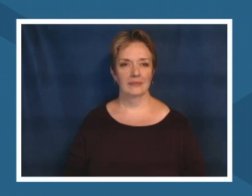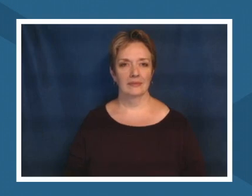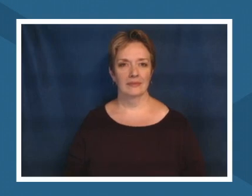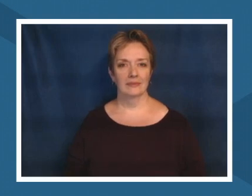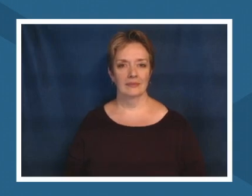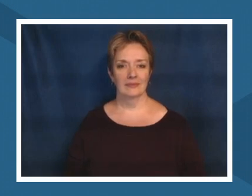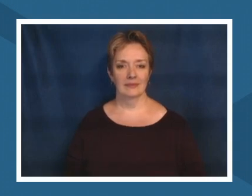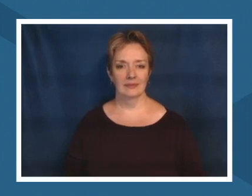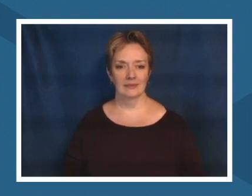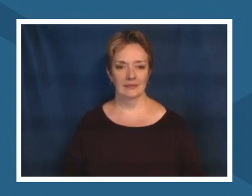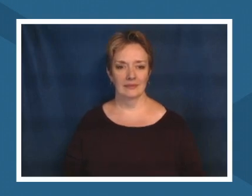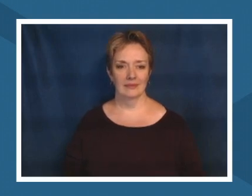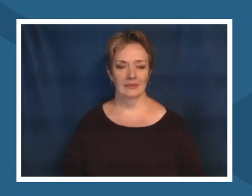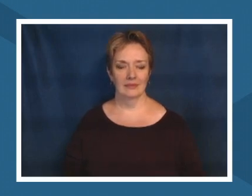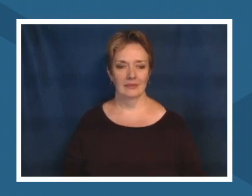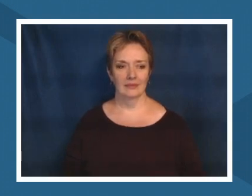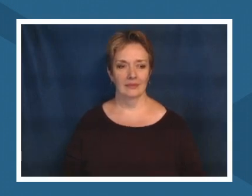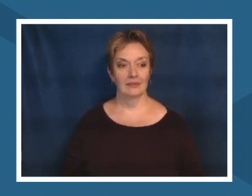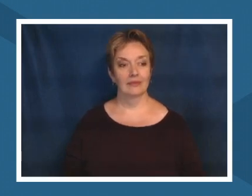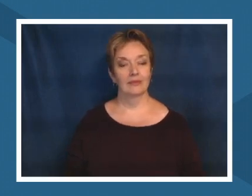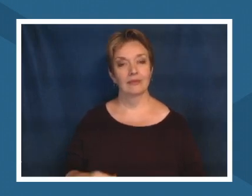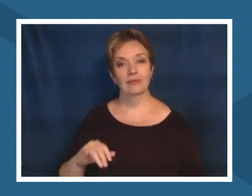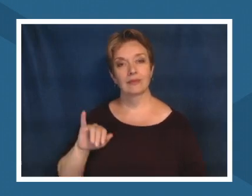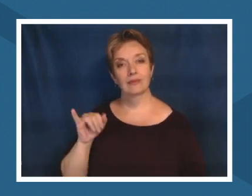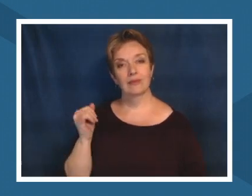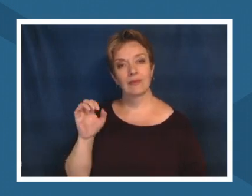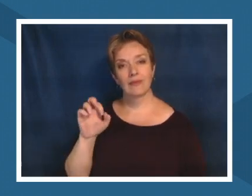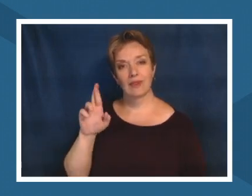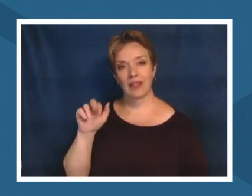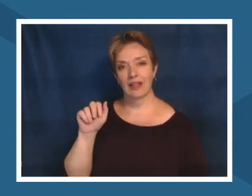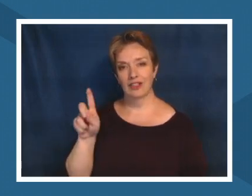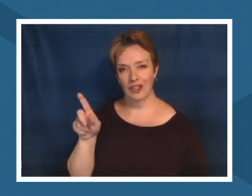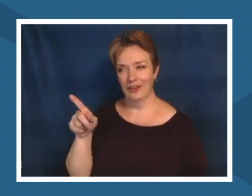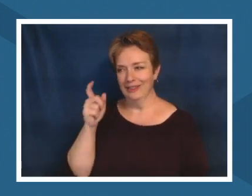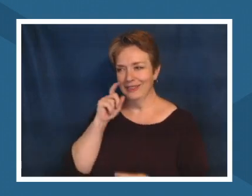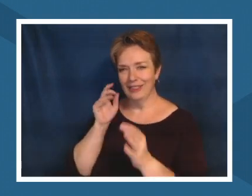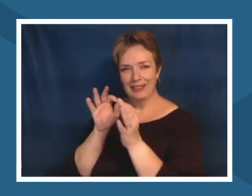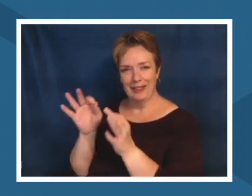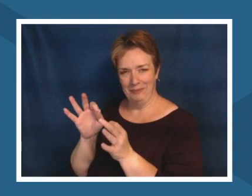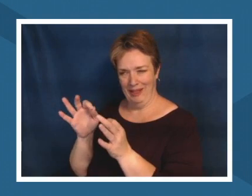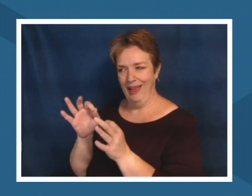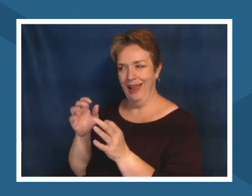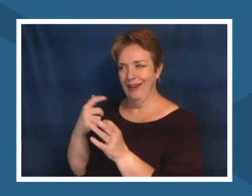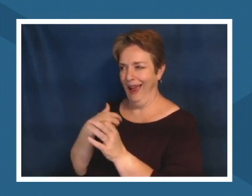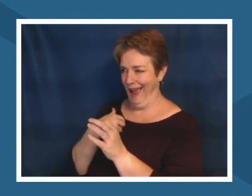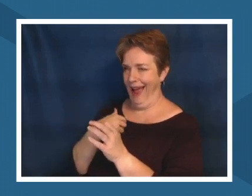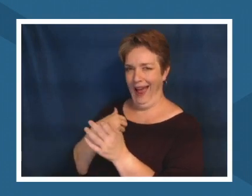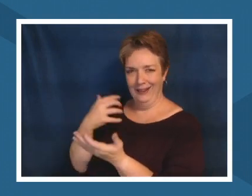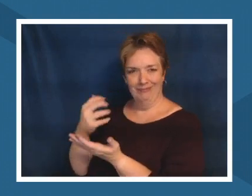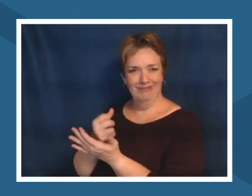jared was explaining that i do in class